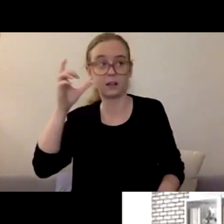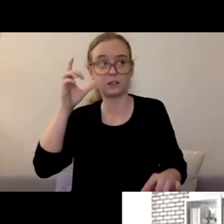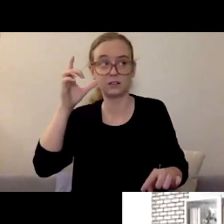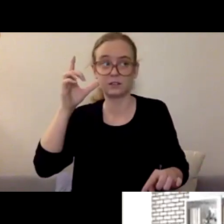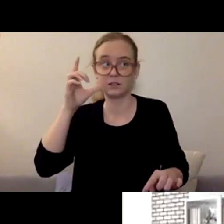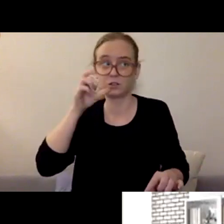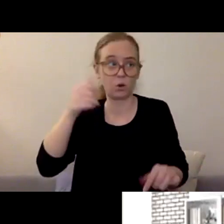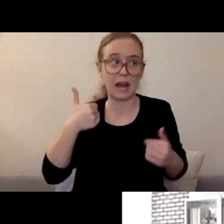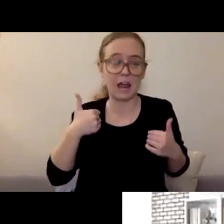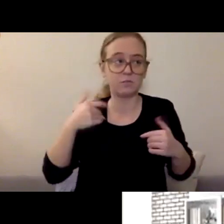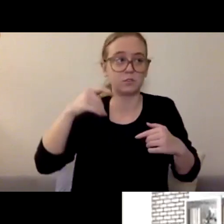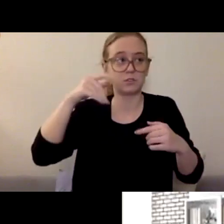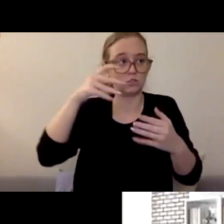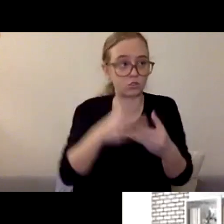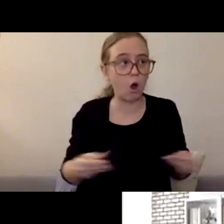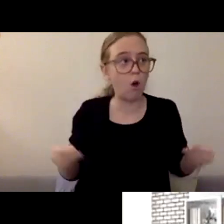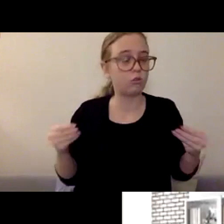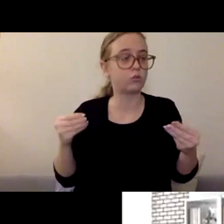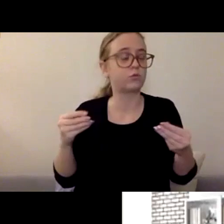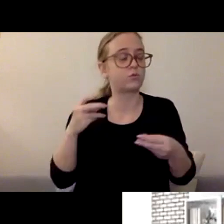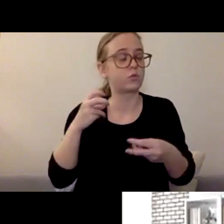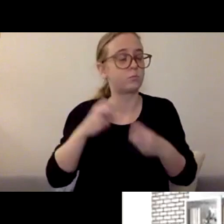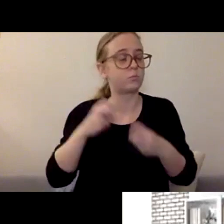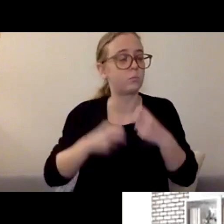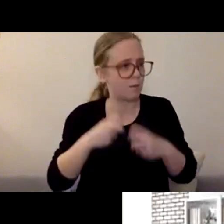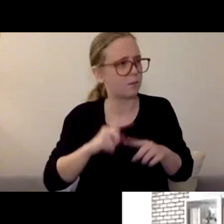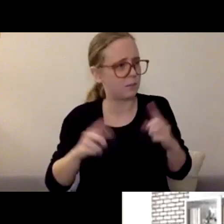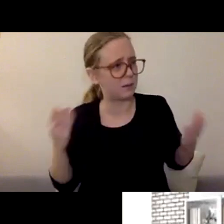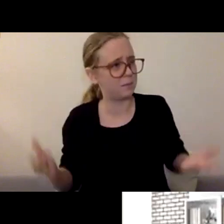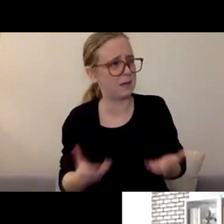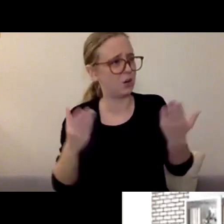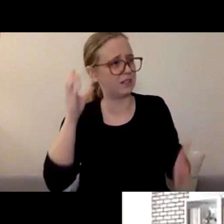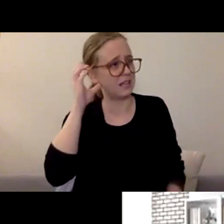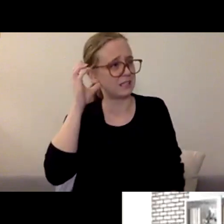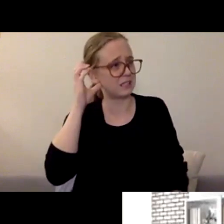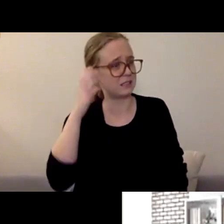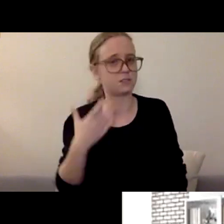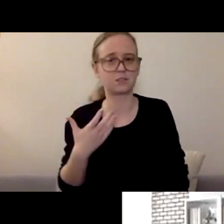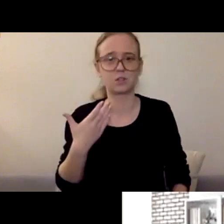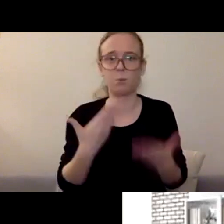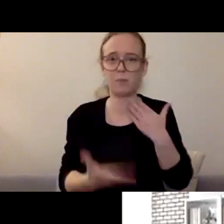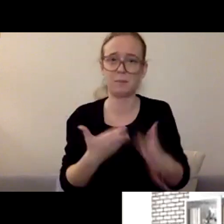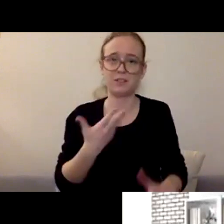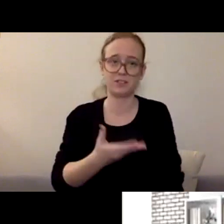Sometimes just cutting right to it, calling out that emotion and being curious,